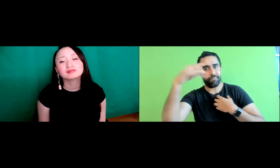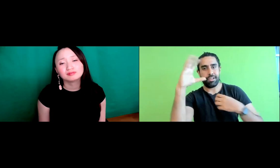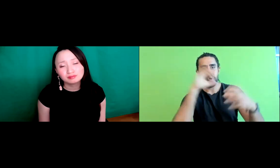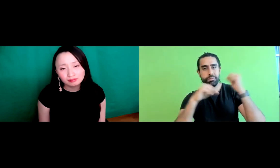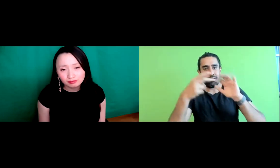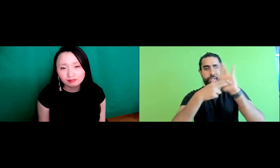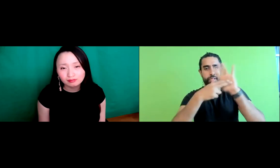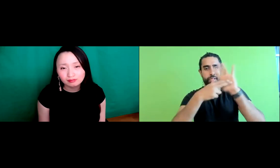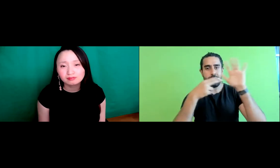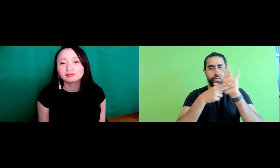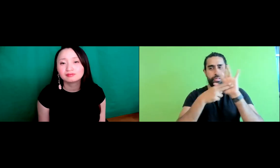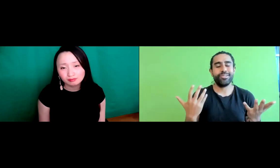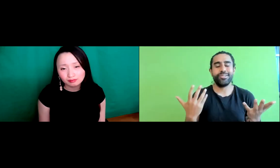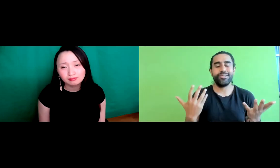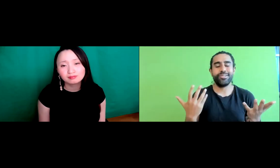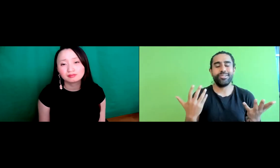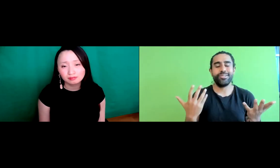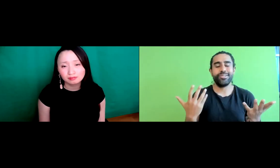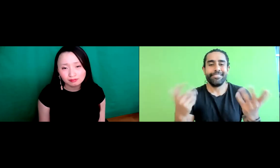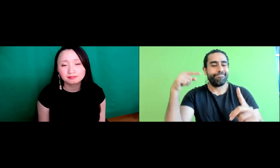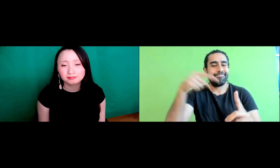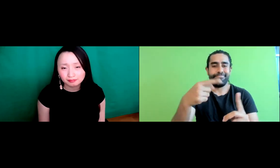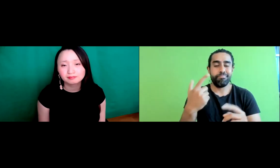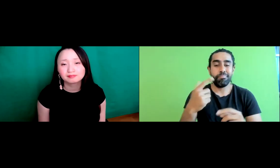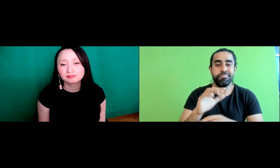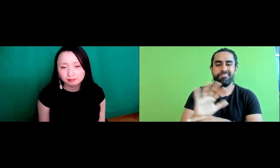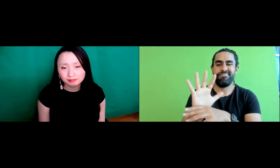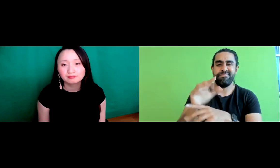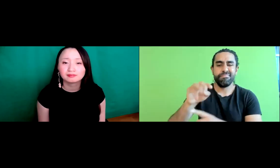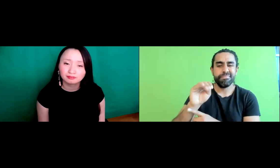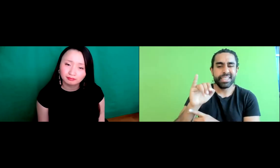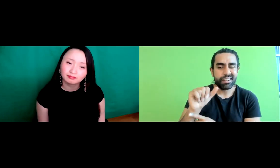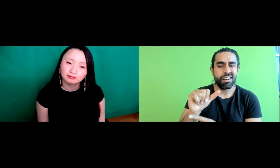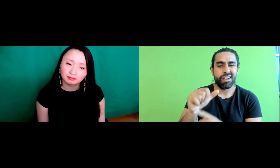But it's still internally. These assumptions these misconceptions are really difficult